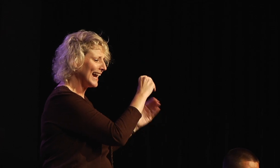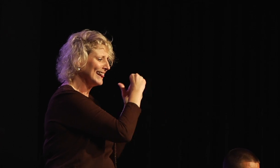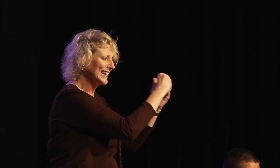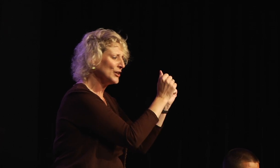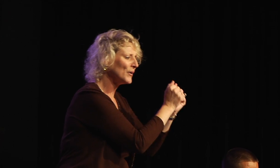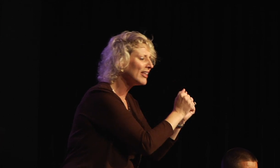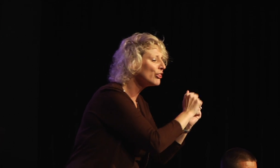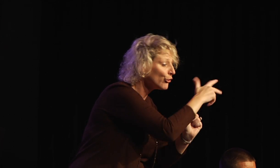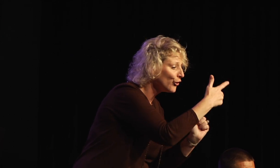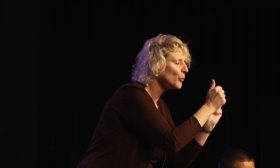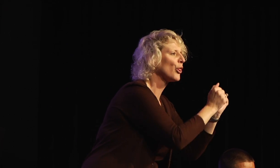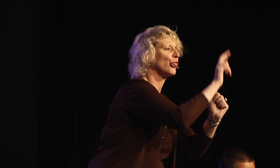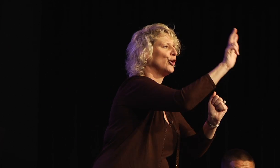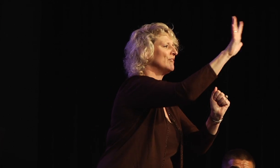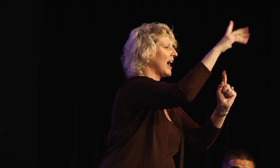And, in third with 35 points [is CSUN].